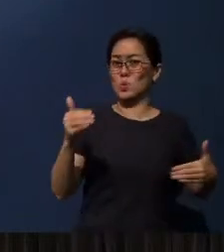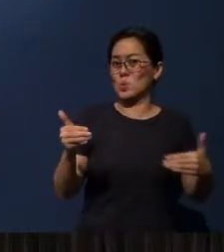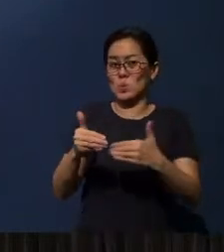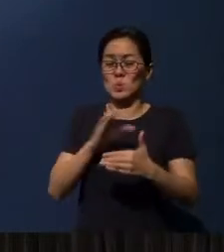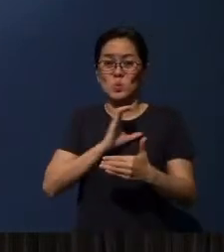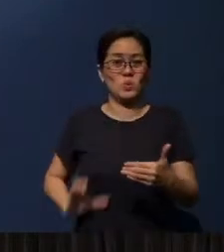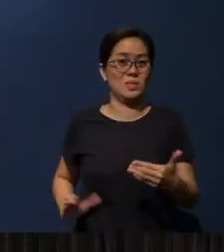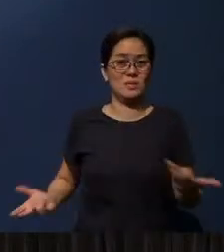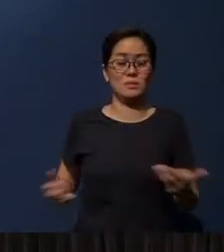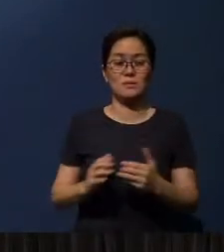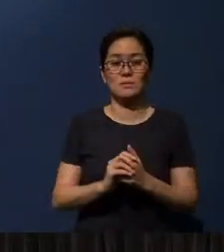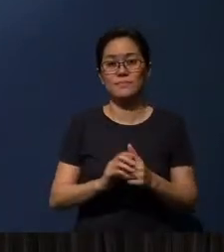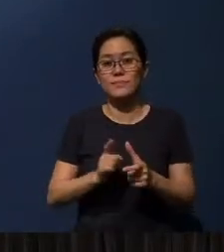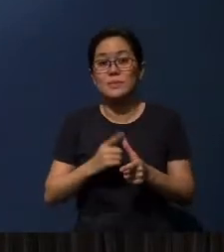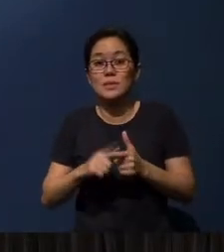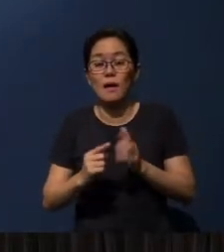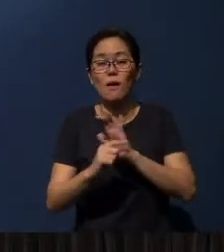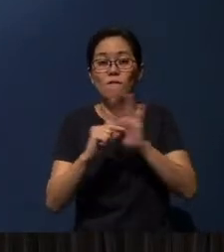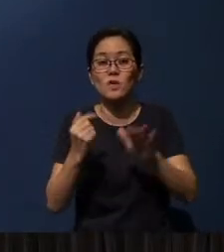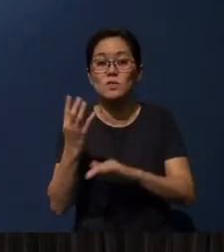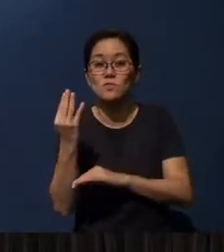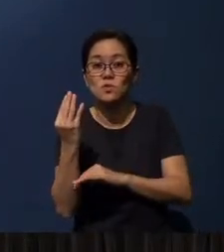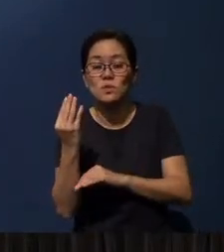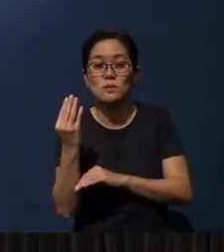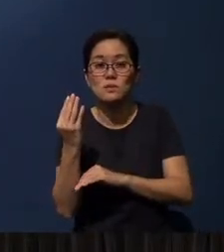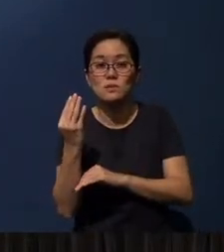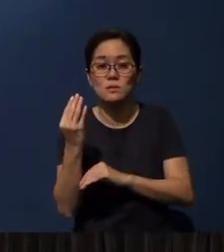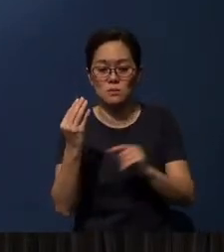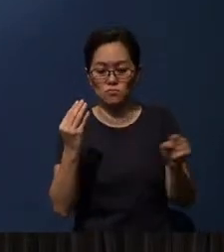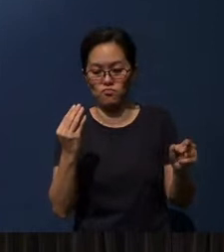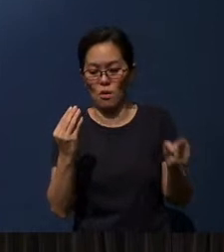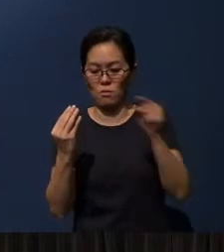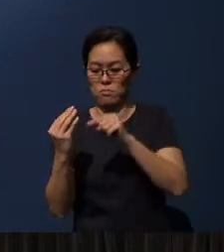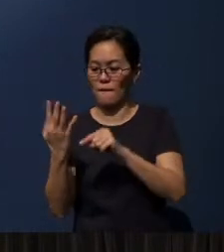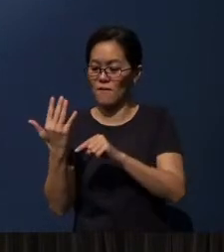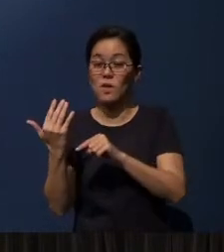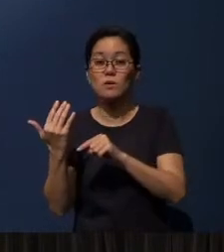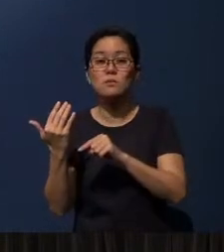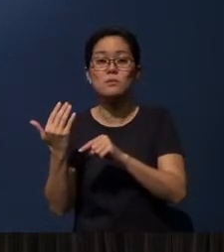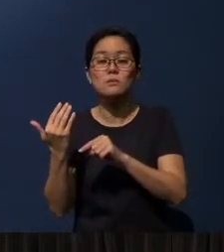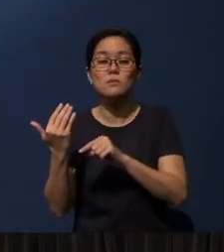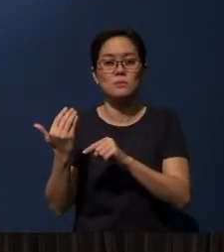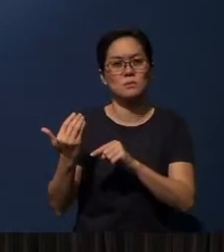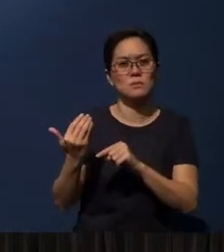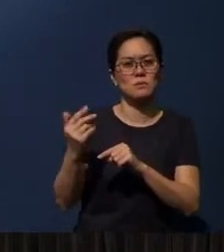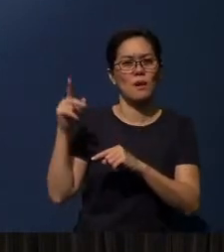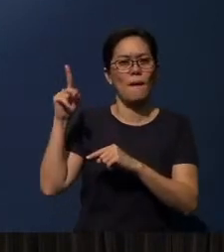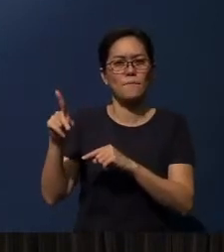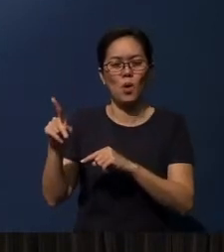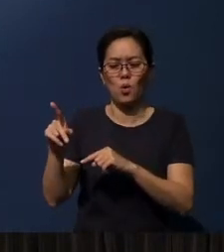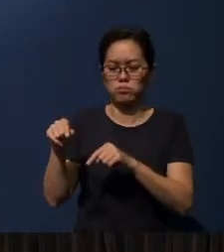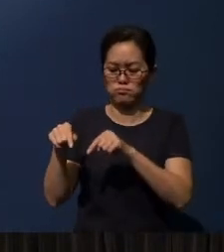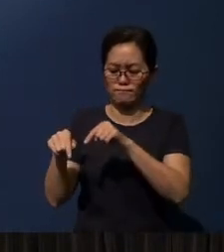And then in verse 14 to verse 15, Paul began to retrace the sequence